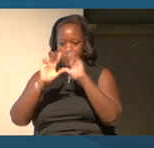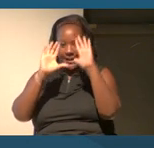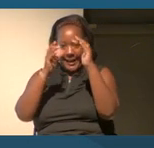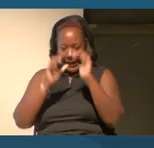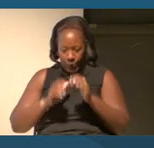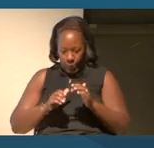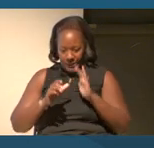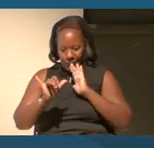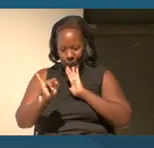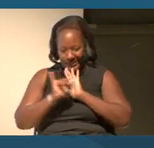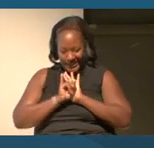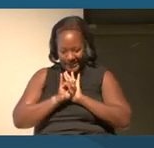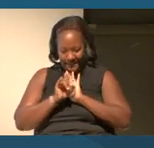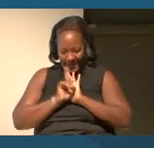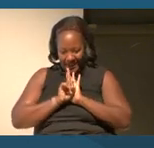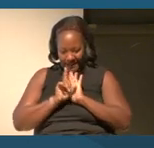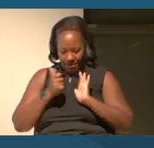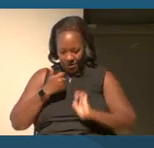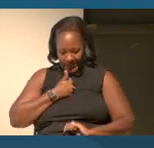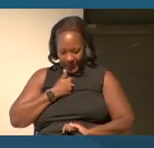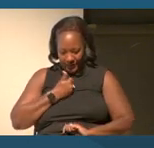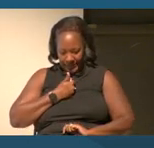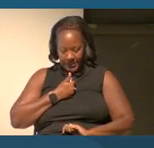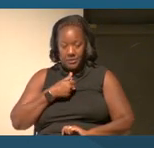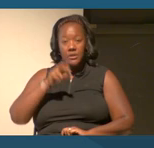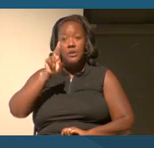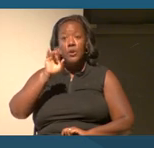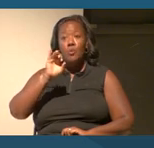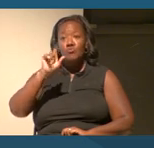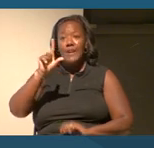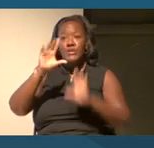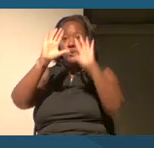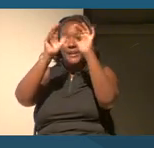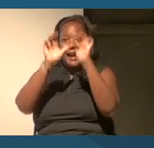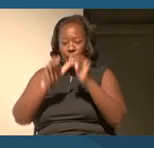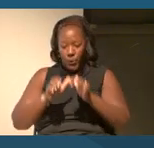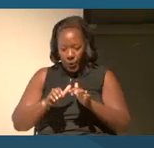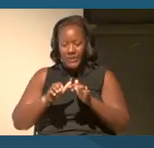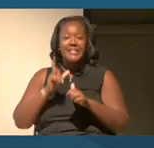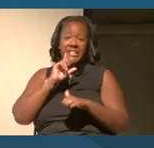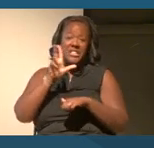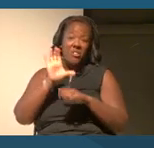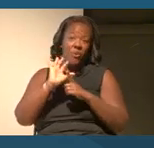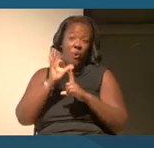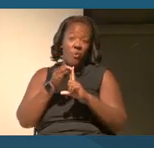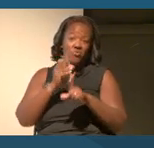Racial categorization is a cultural norm and a federal policy.